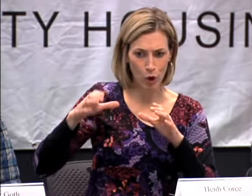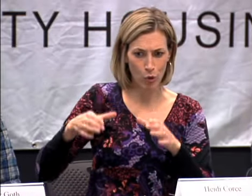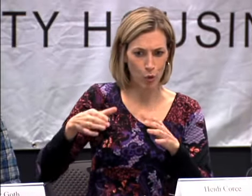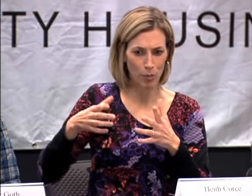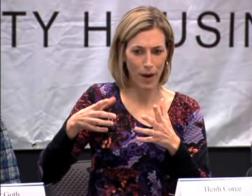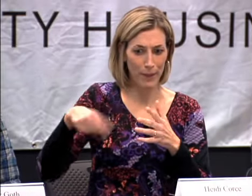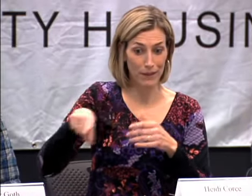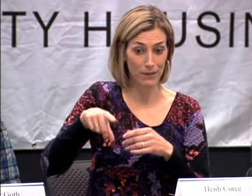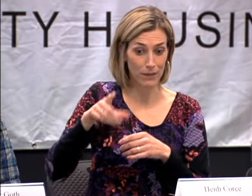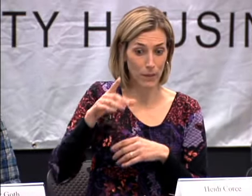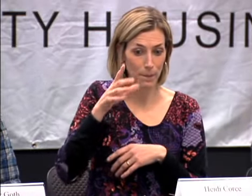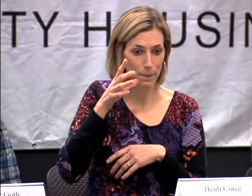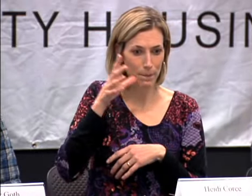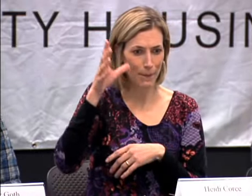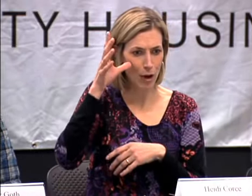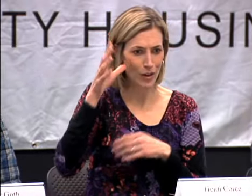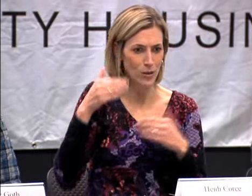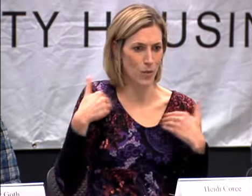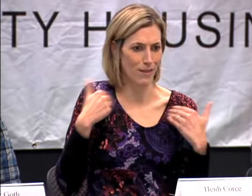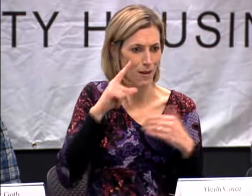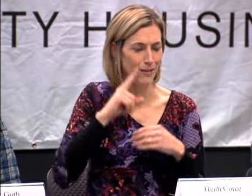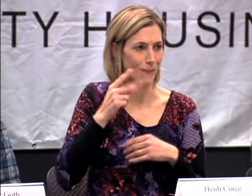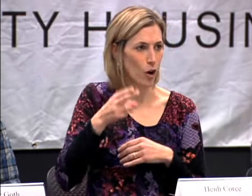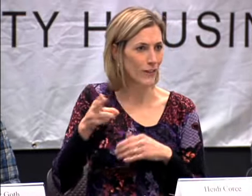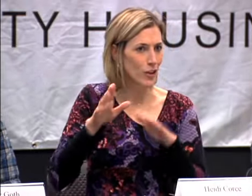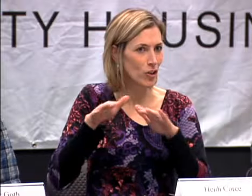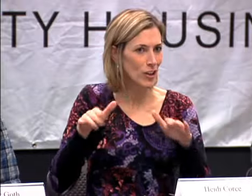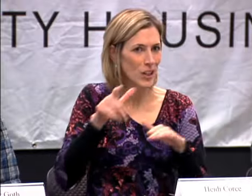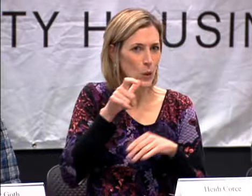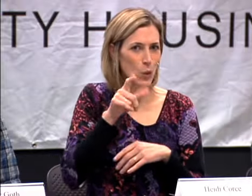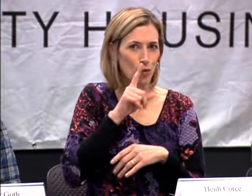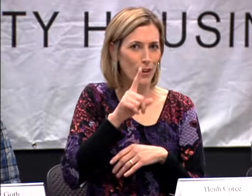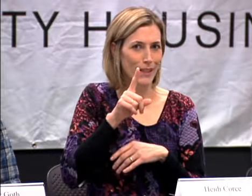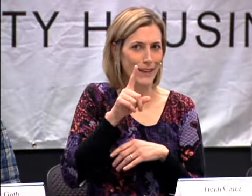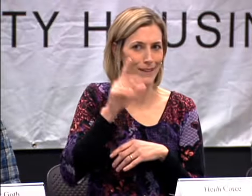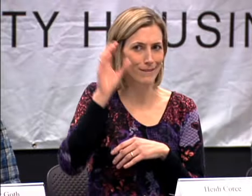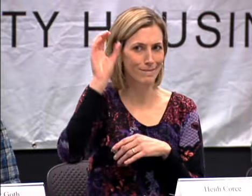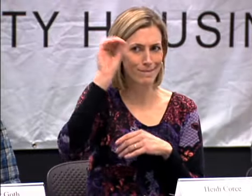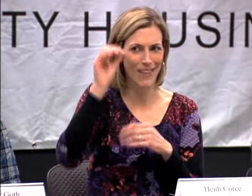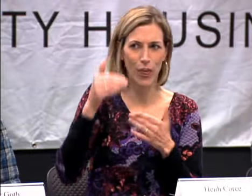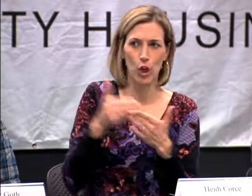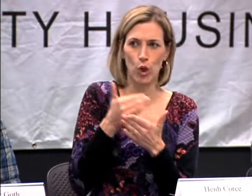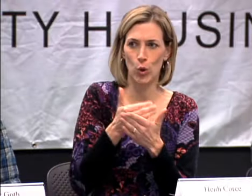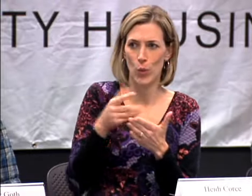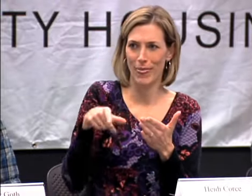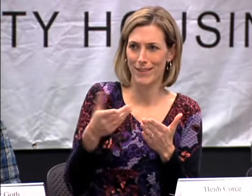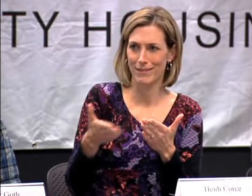ABOUT PARENTS WITH YOUNG DEAF AND HARD OF HEARING CHILDREN WHO DON'T